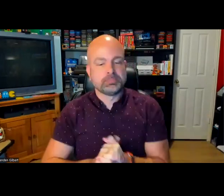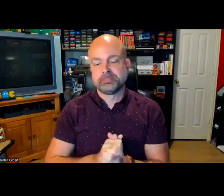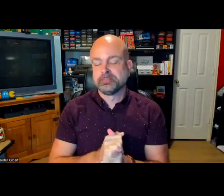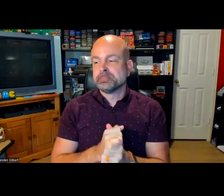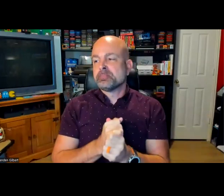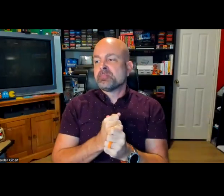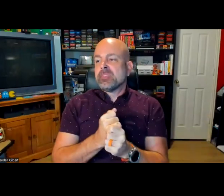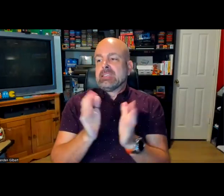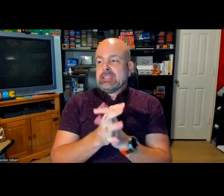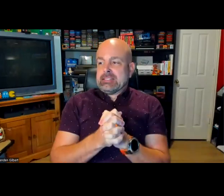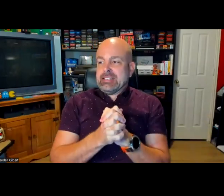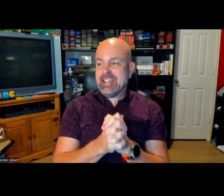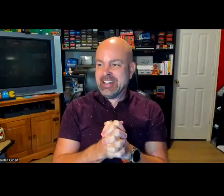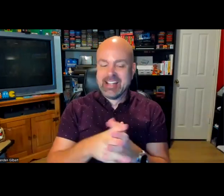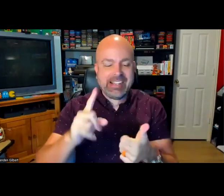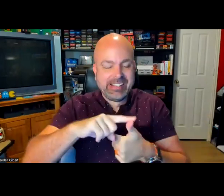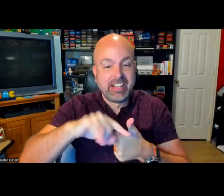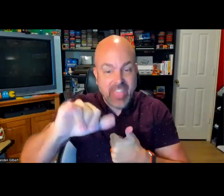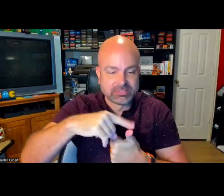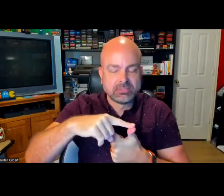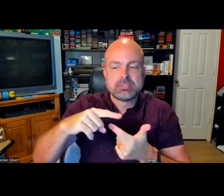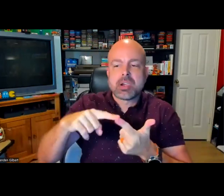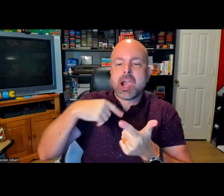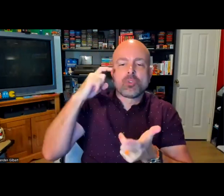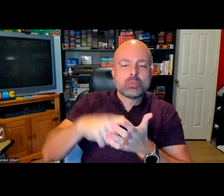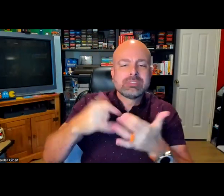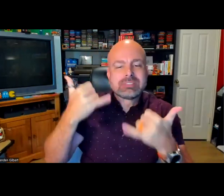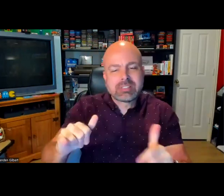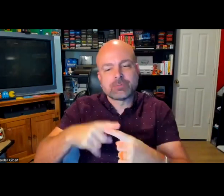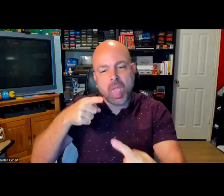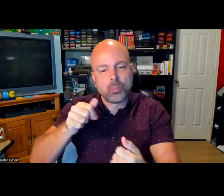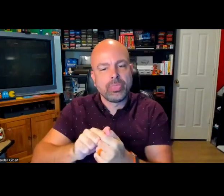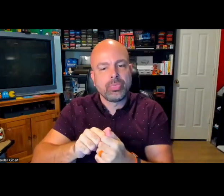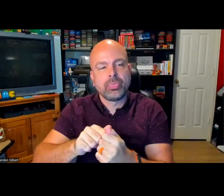about, but if they don't know what your product is, they may not invest the time to be able to figure out how to turn on